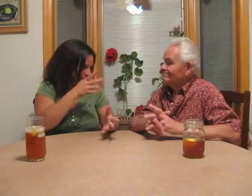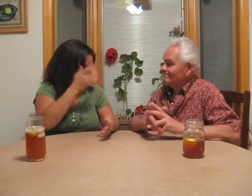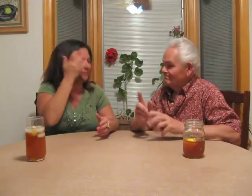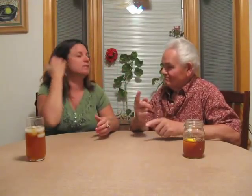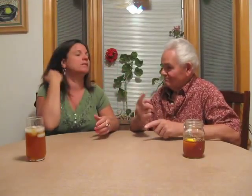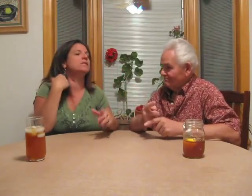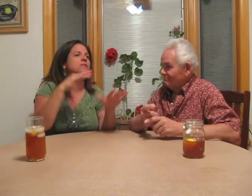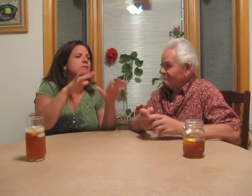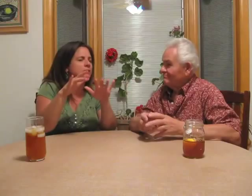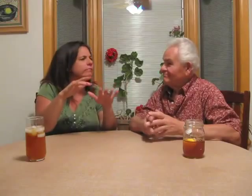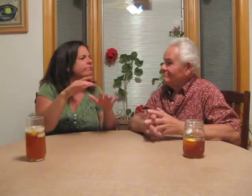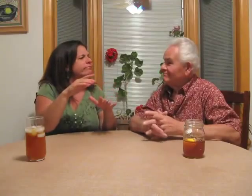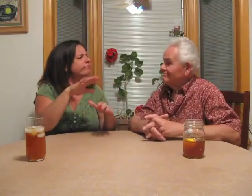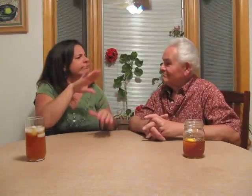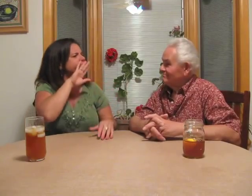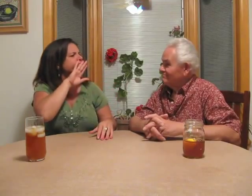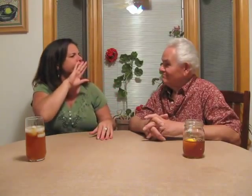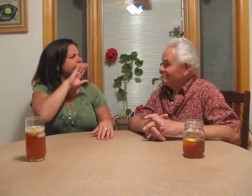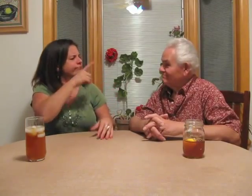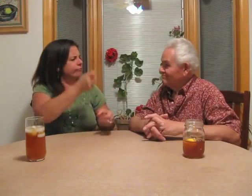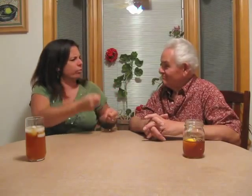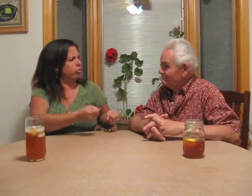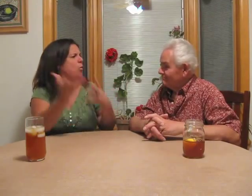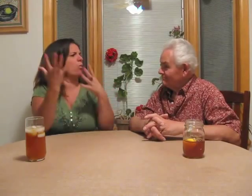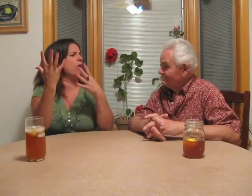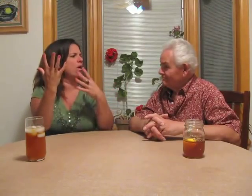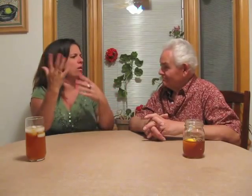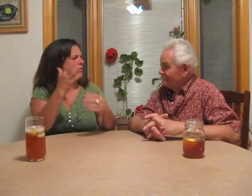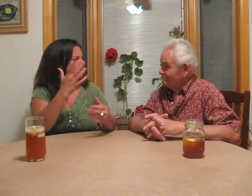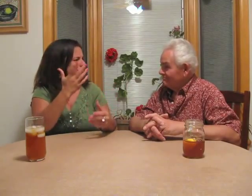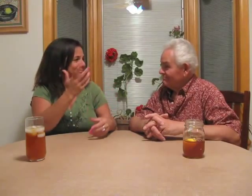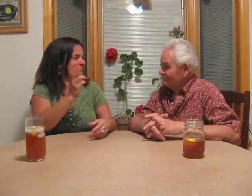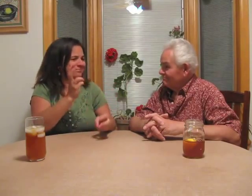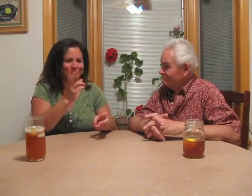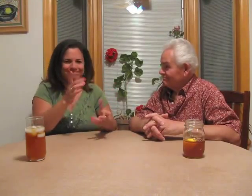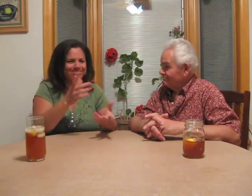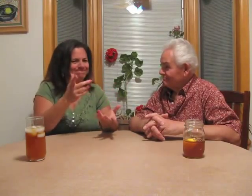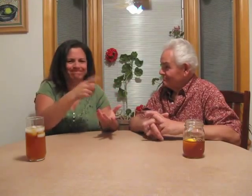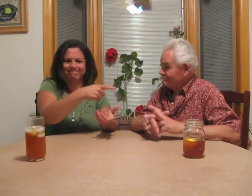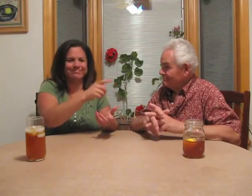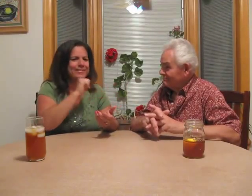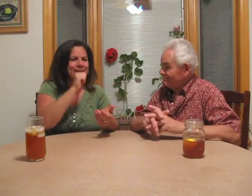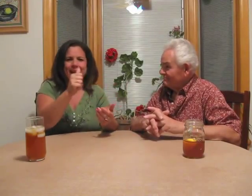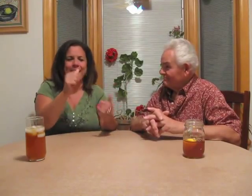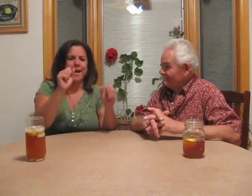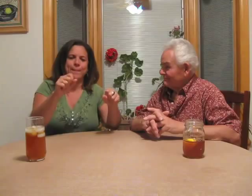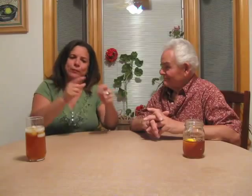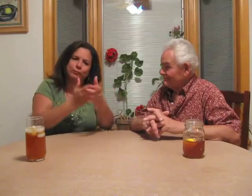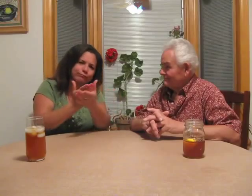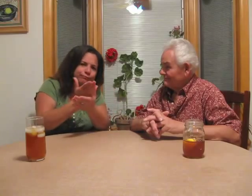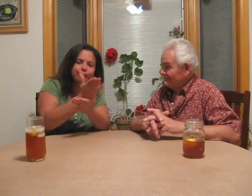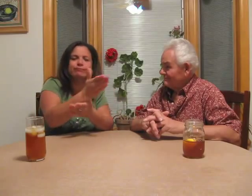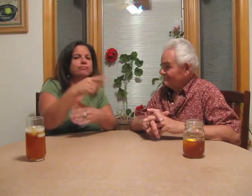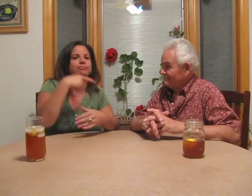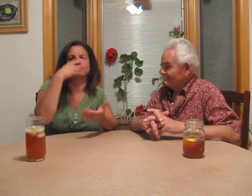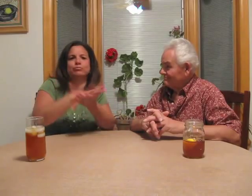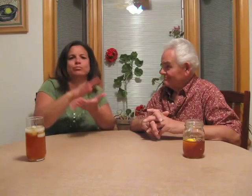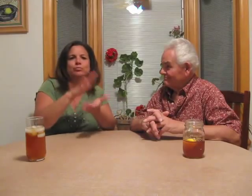Then you were thrown out since he was not able to continue to go through public school education.